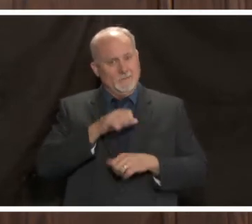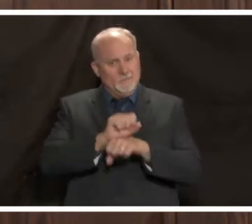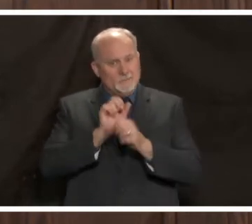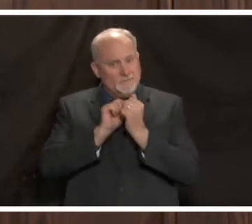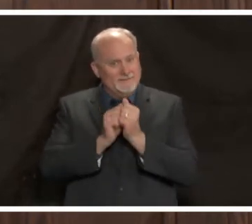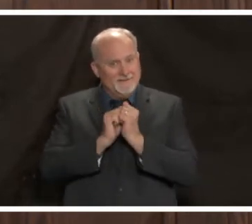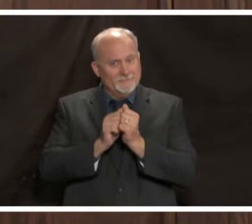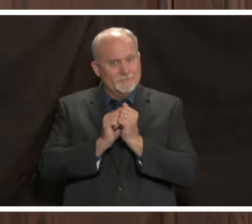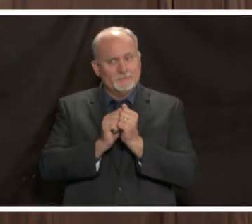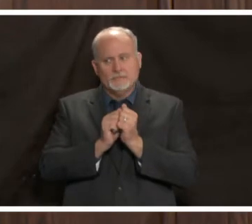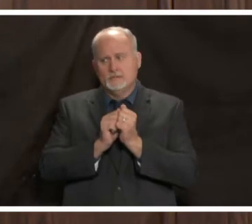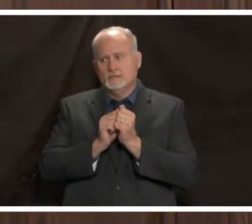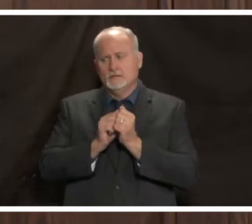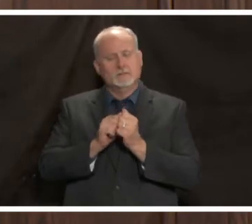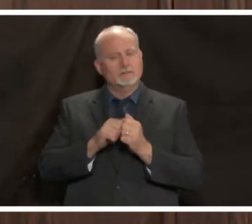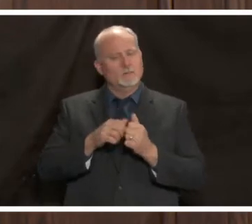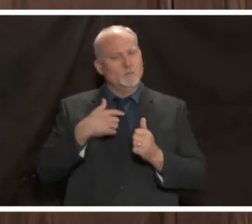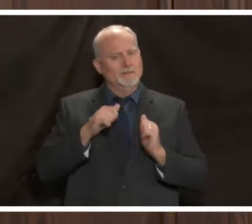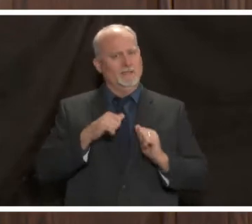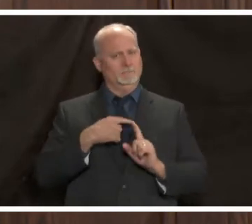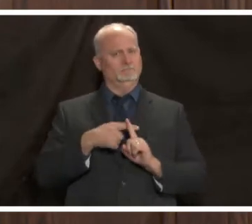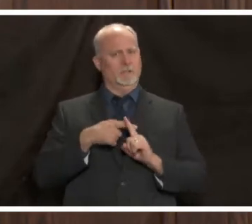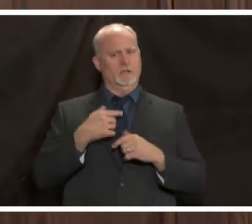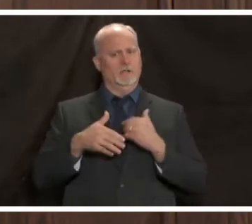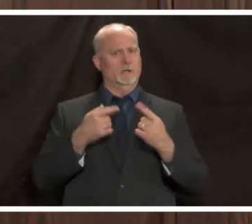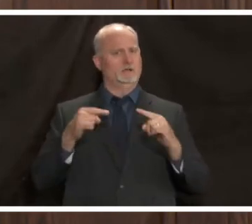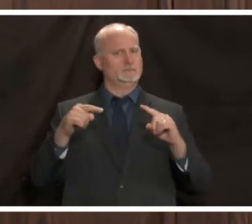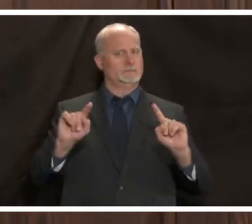there's a positive way this can work out and that's what we're here today to talk about